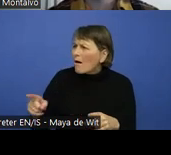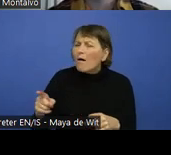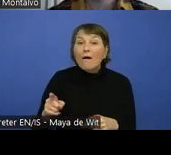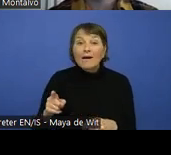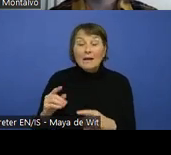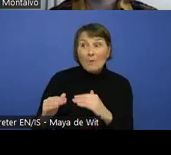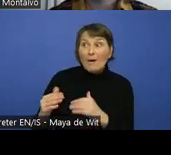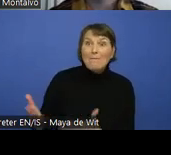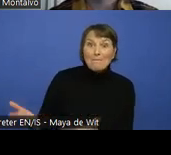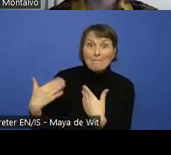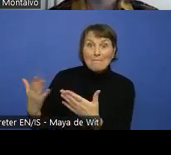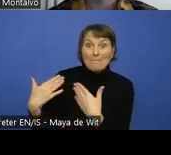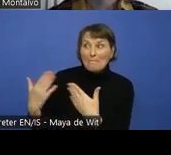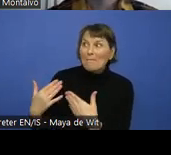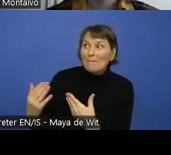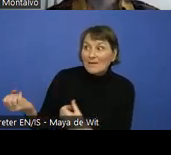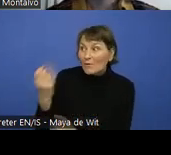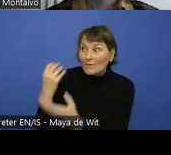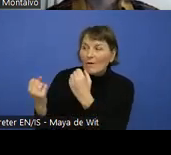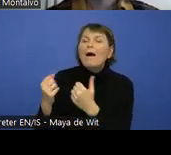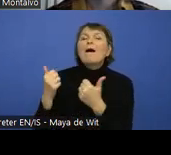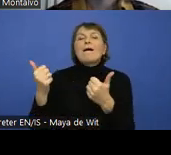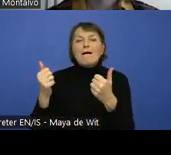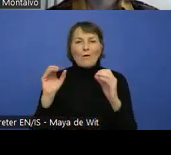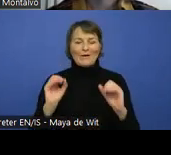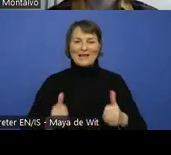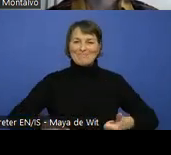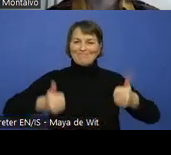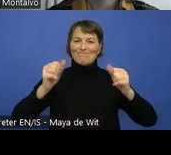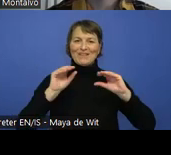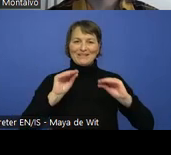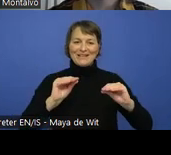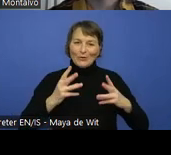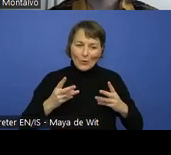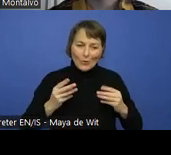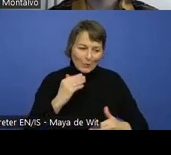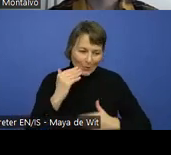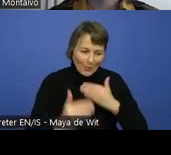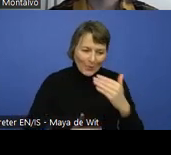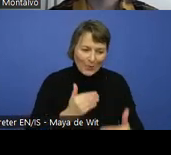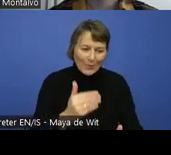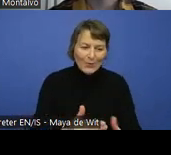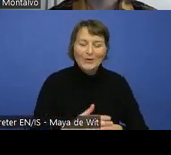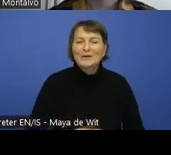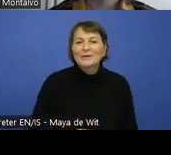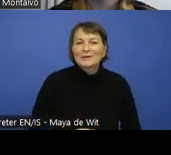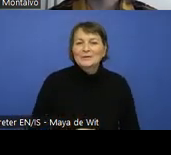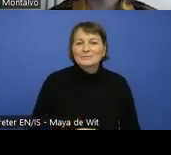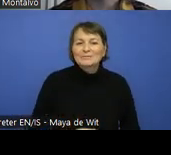more successful your teaching is going to be. The more easy it is going to be for students to understand why are they doing what they